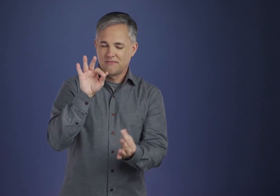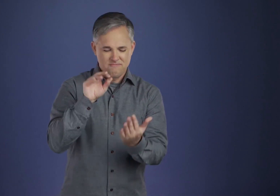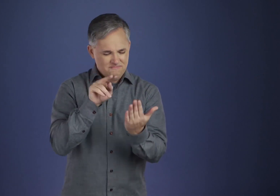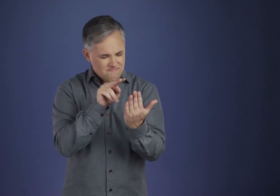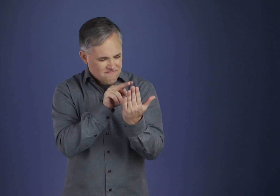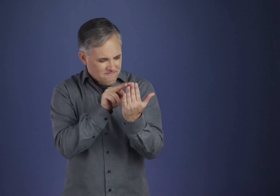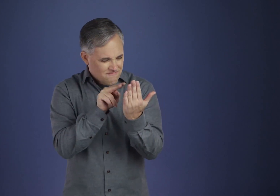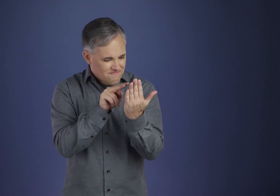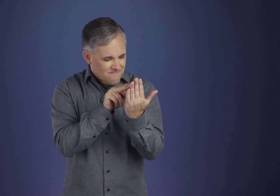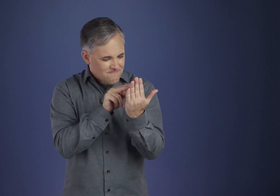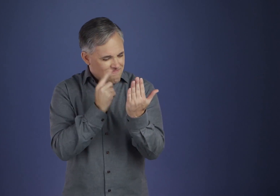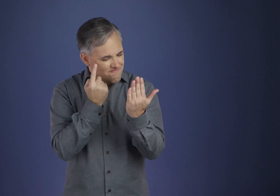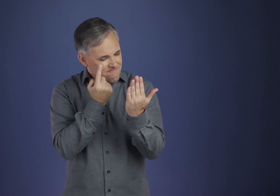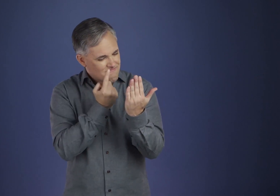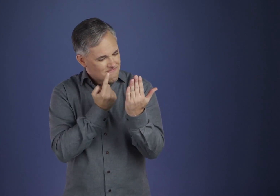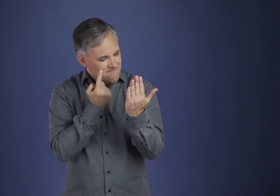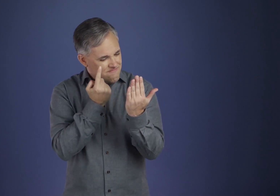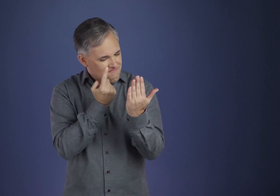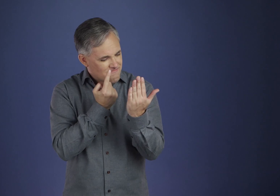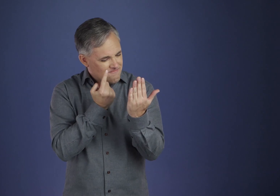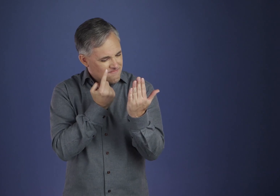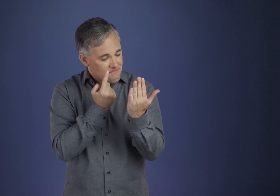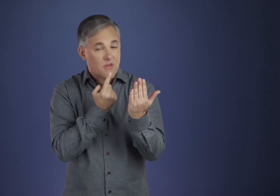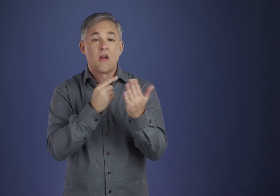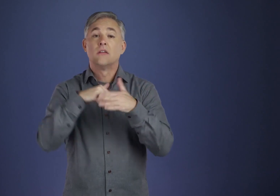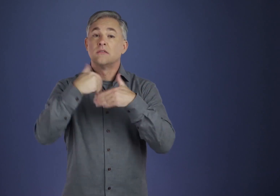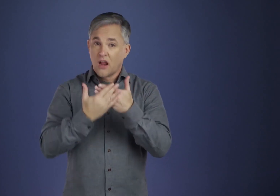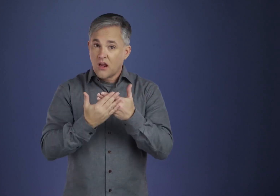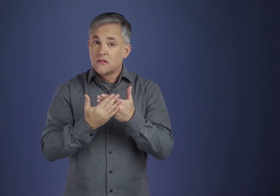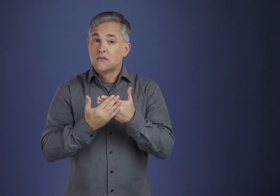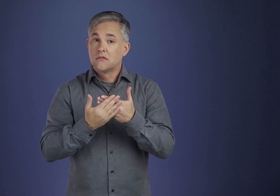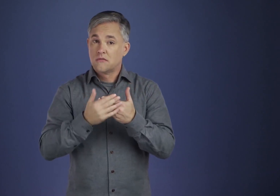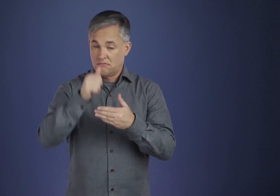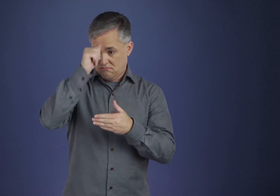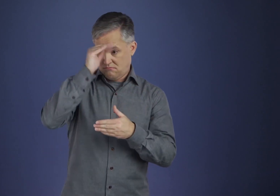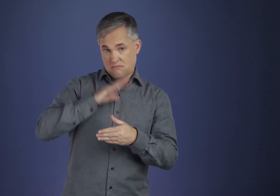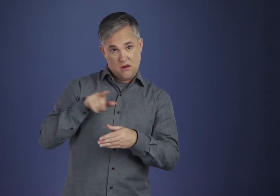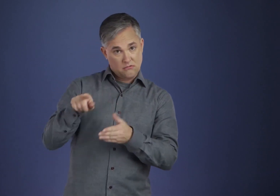We'll think now about the man who first uttered the prayer.